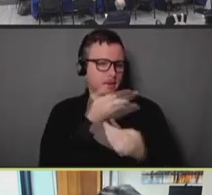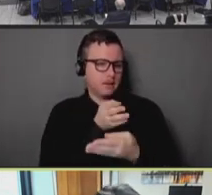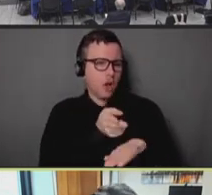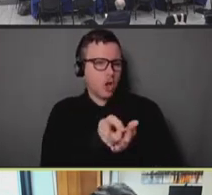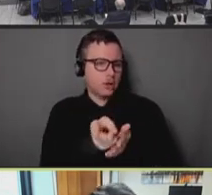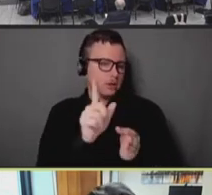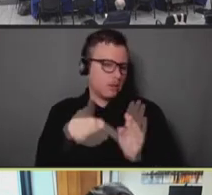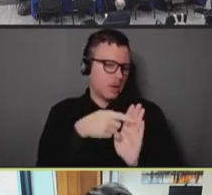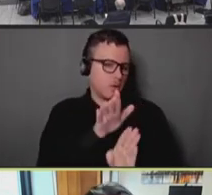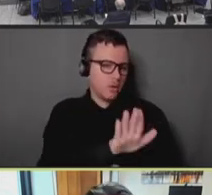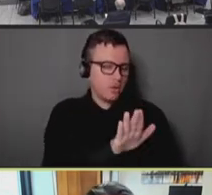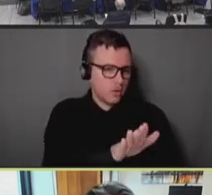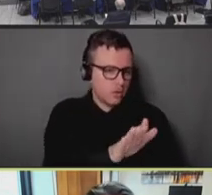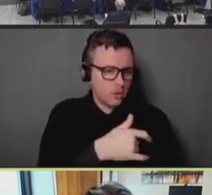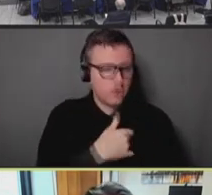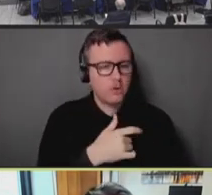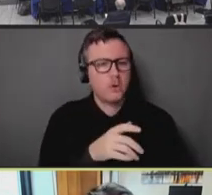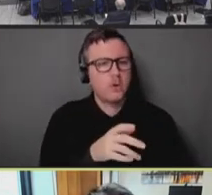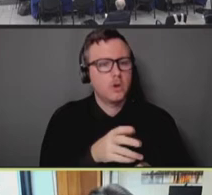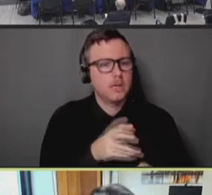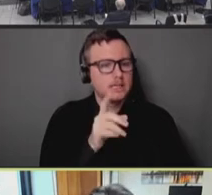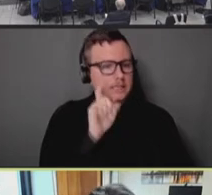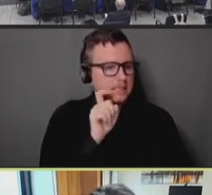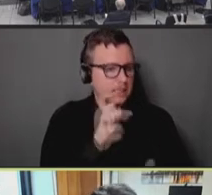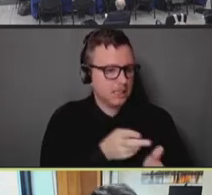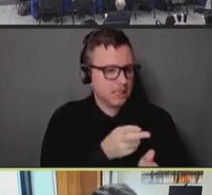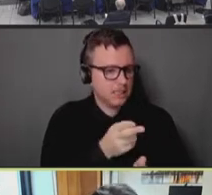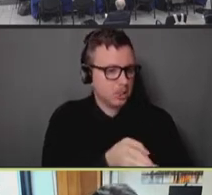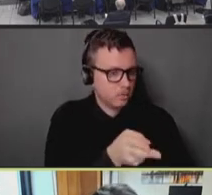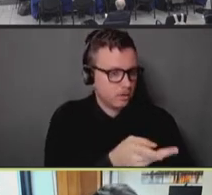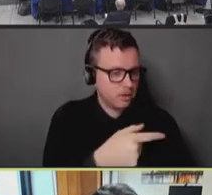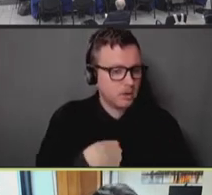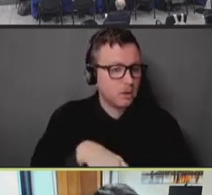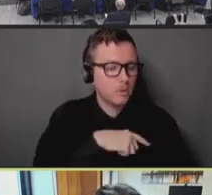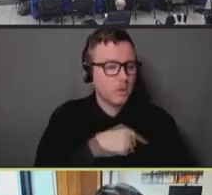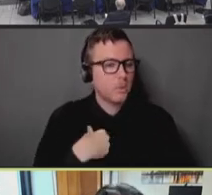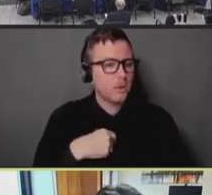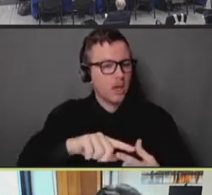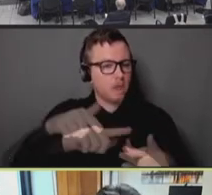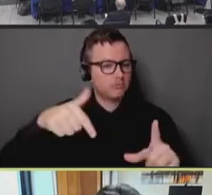and gay community, and LGBQ community really took up our prevention messaging in earnest,